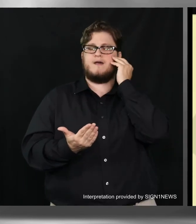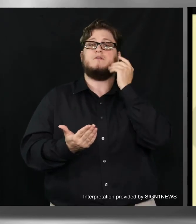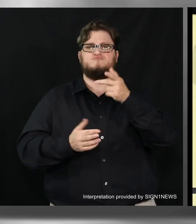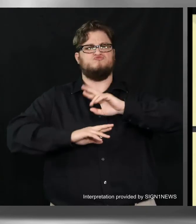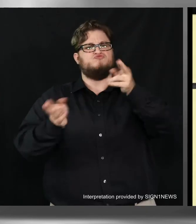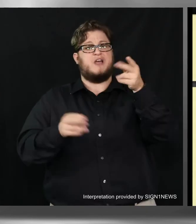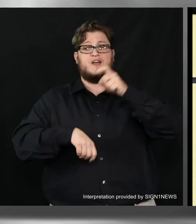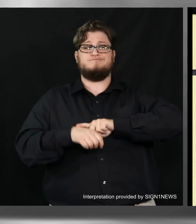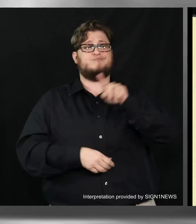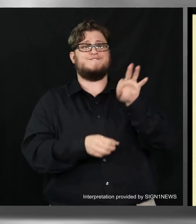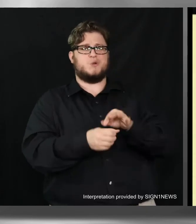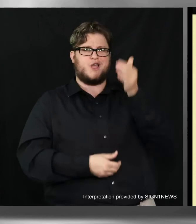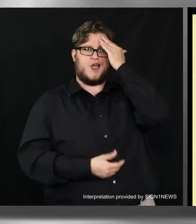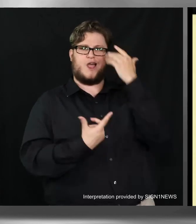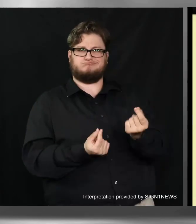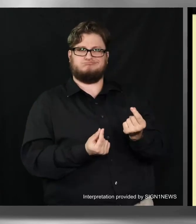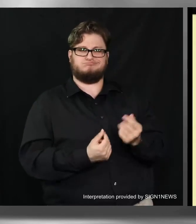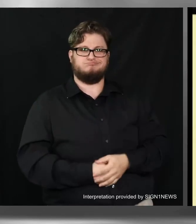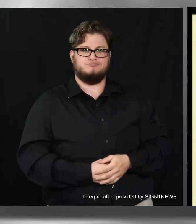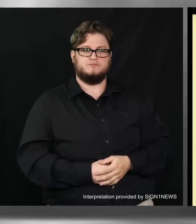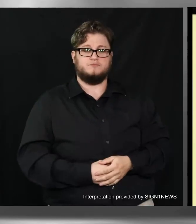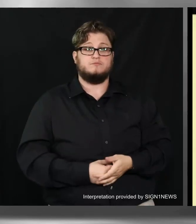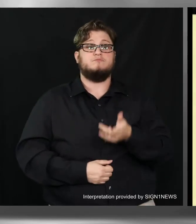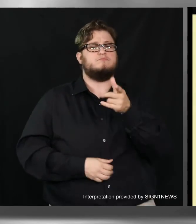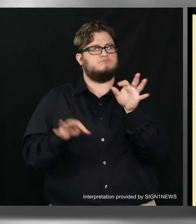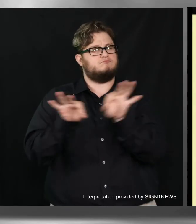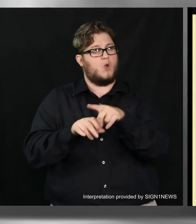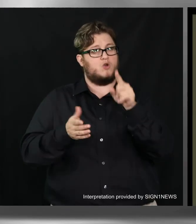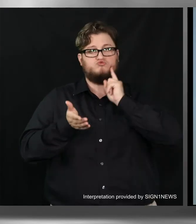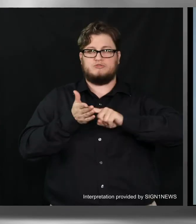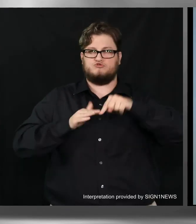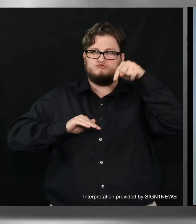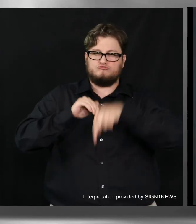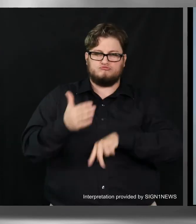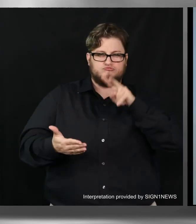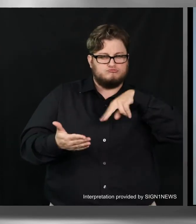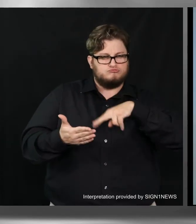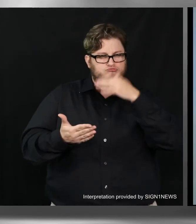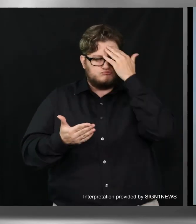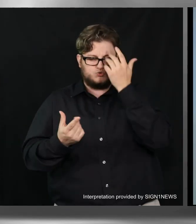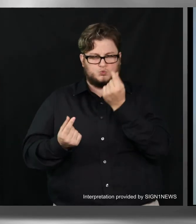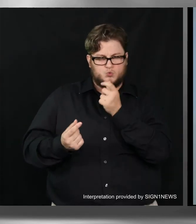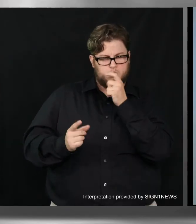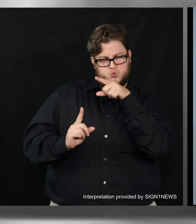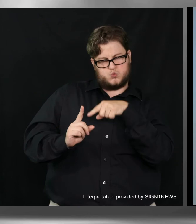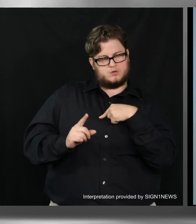You should look at this and do your research so you're sure to vote for candidates who believe